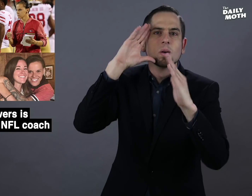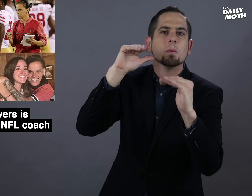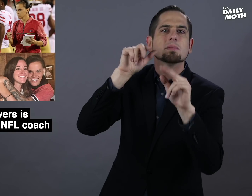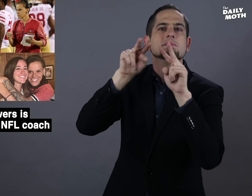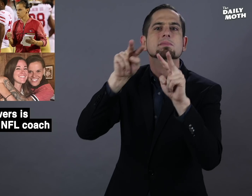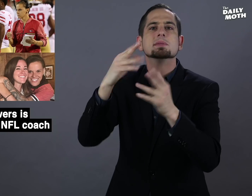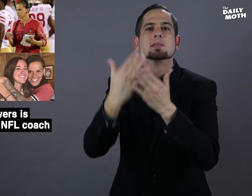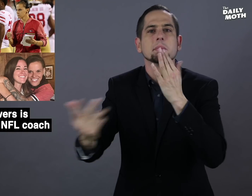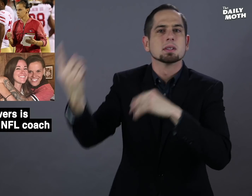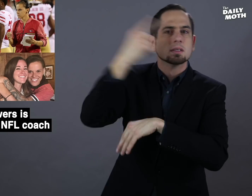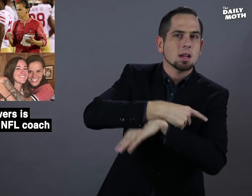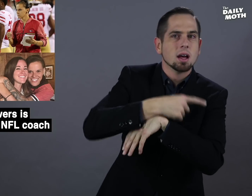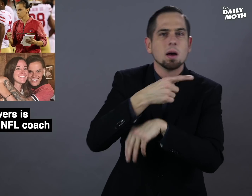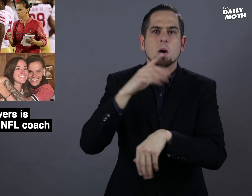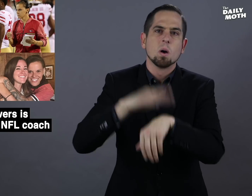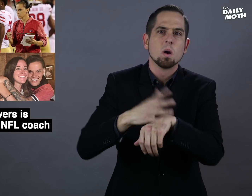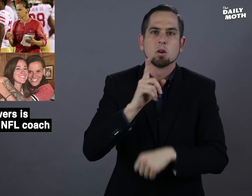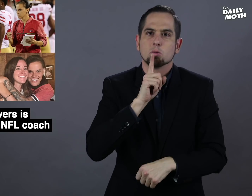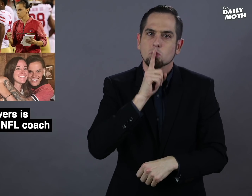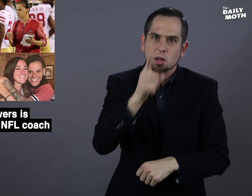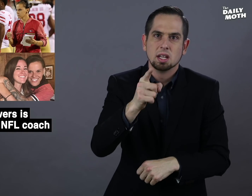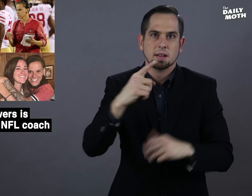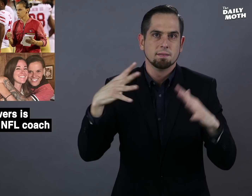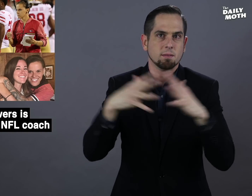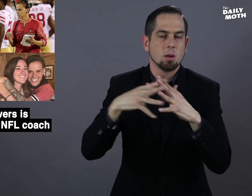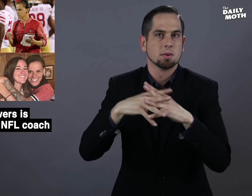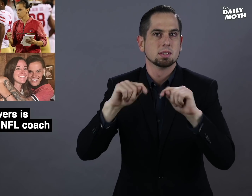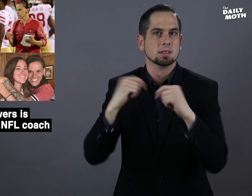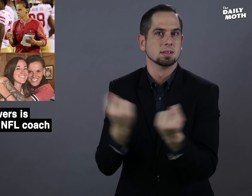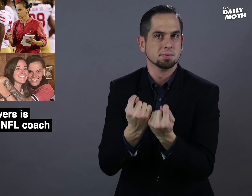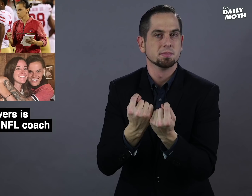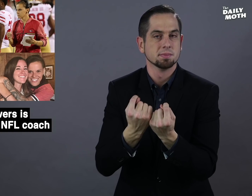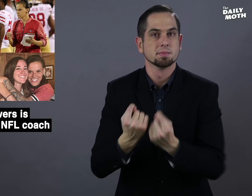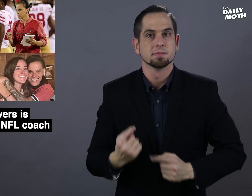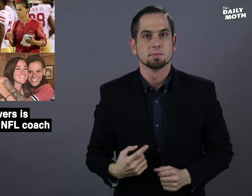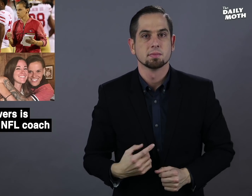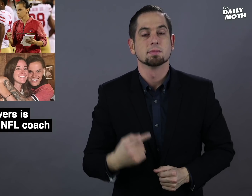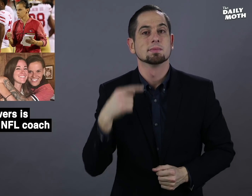"I hope some day I will be on a real football team."